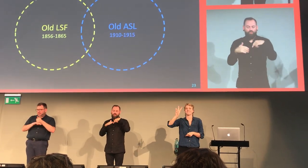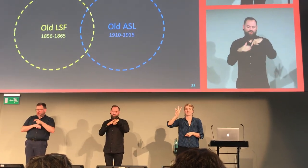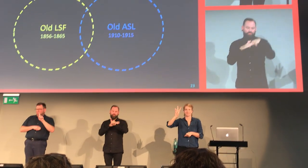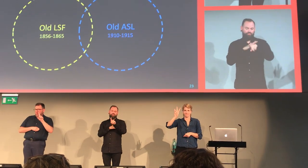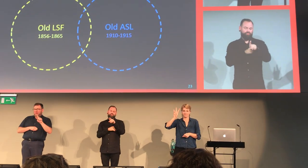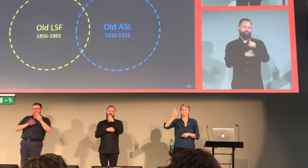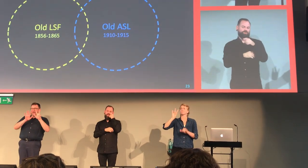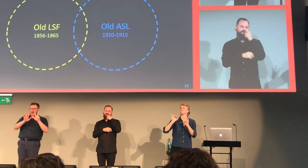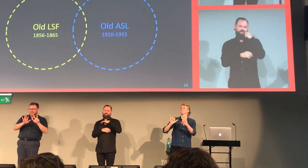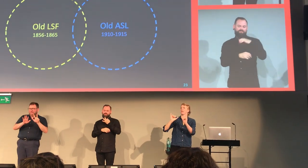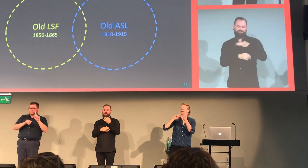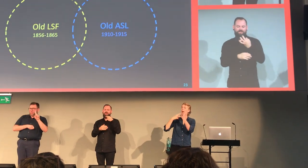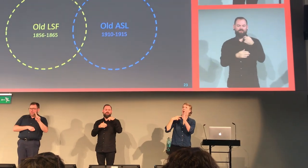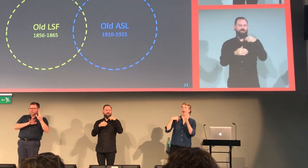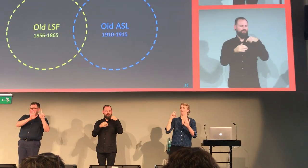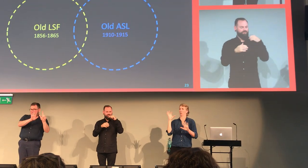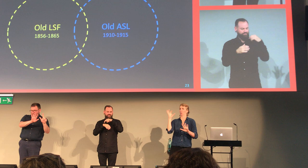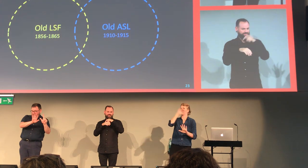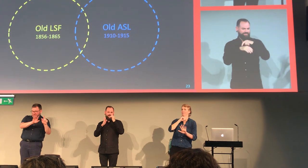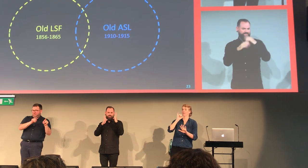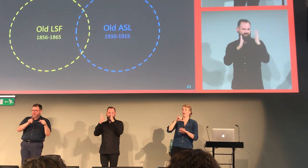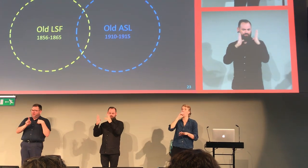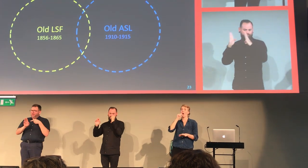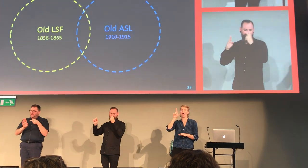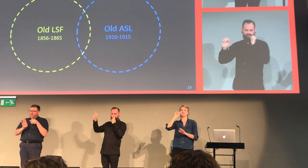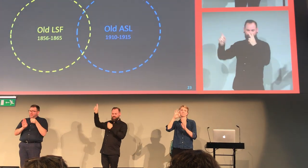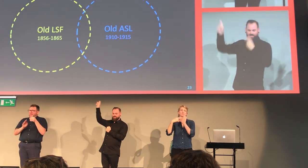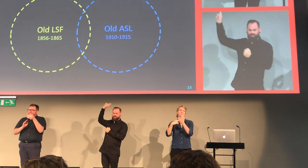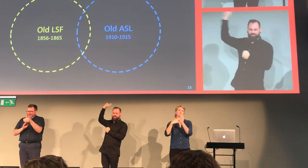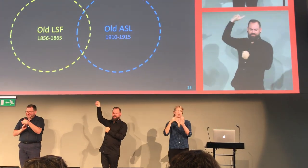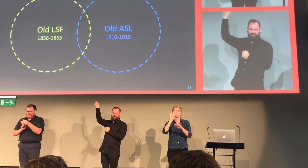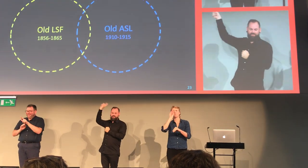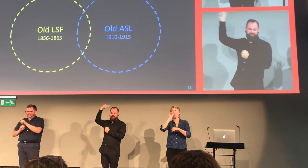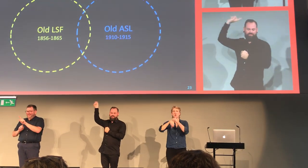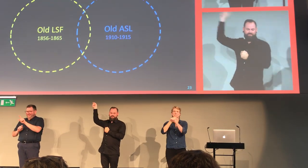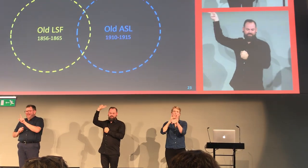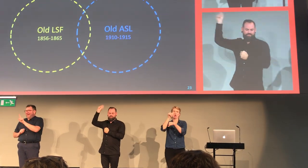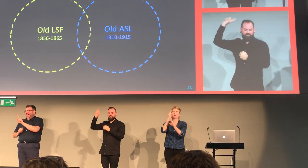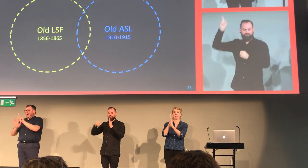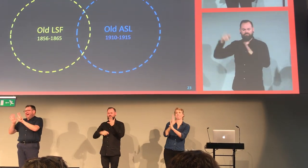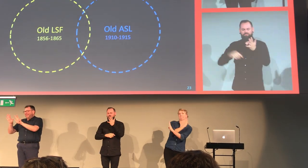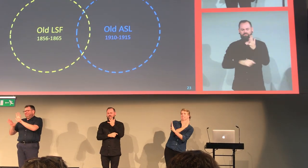American Sign Language came into being in about 1817 so we're going to make some assumptions that